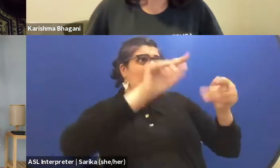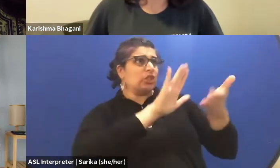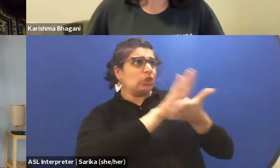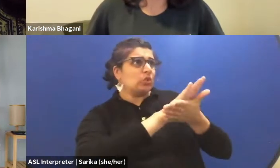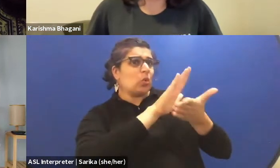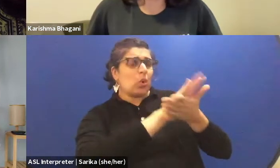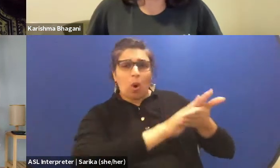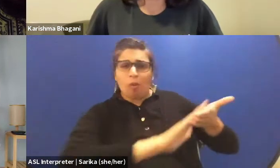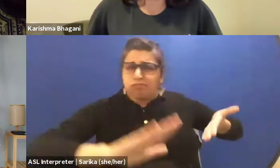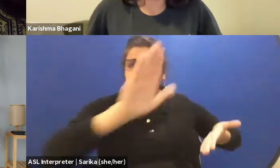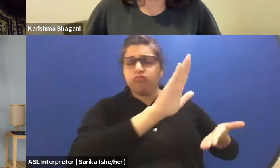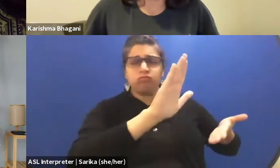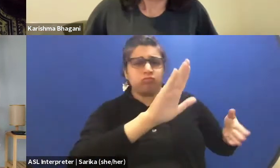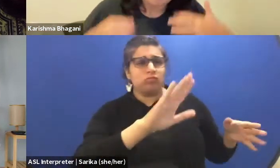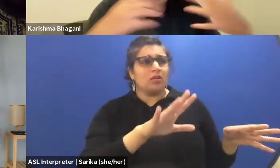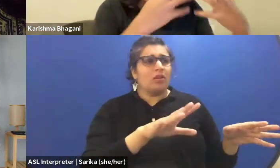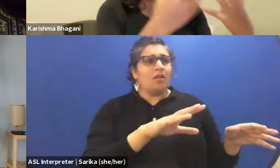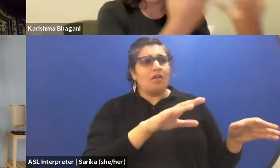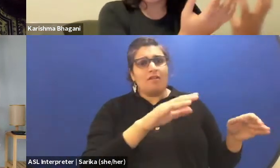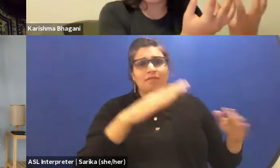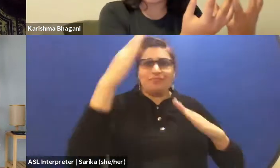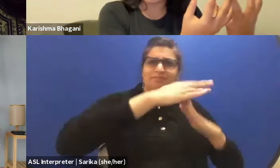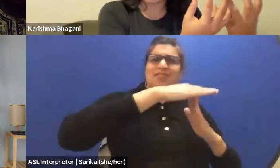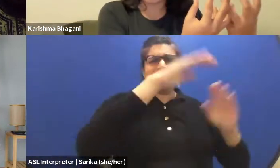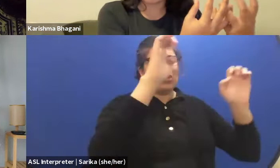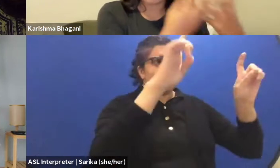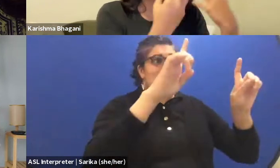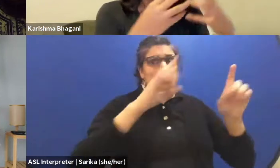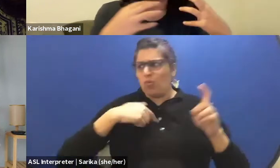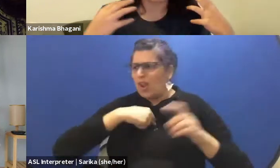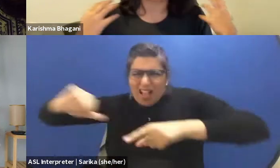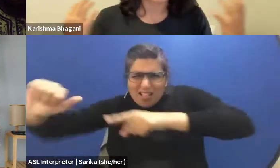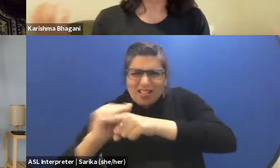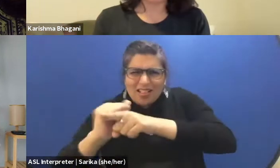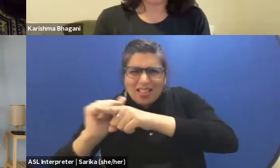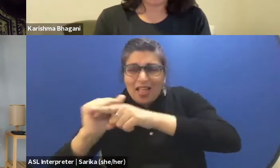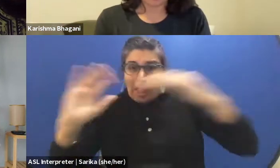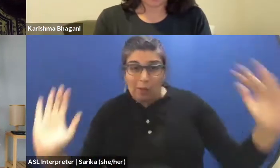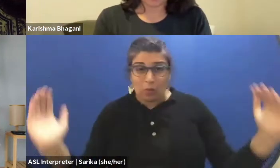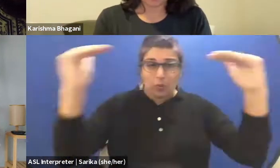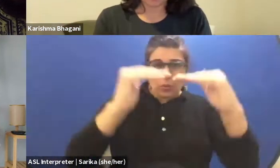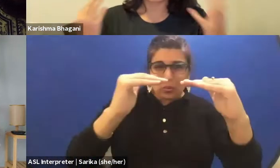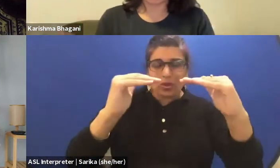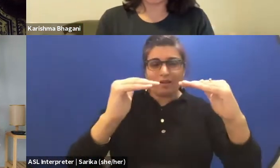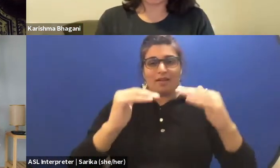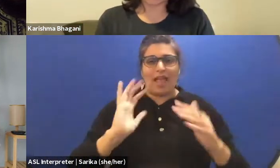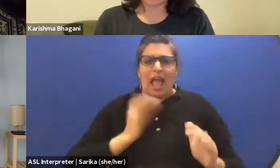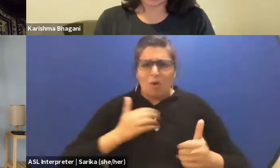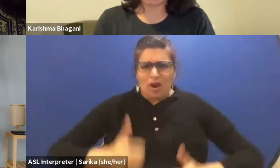at institutions, by our practice. Our life is our university.